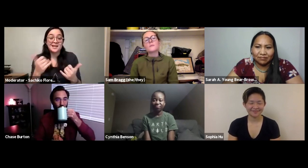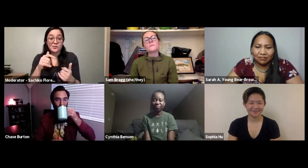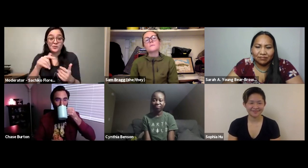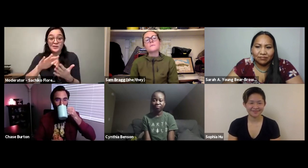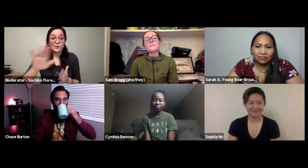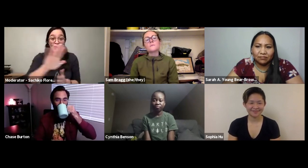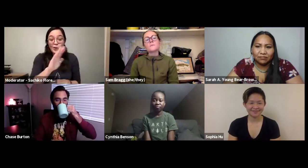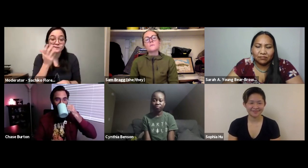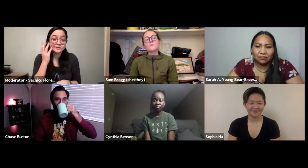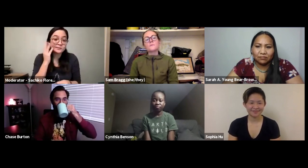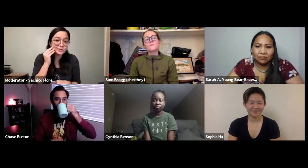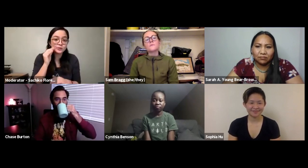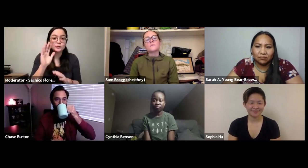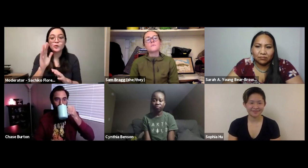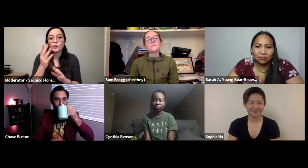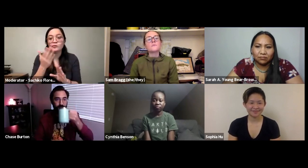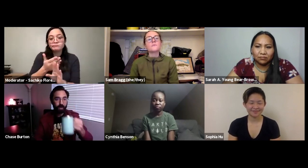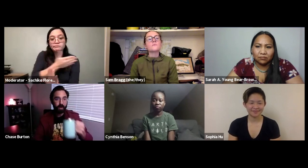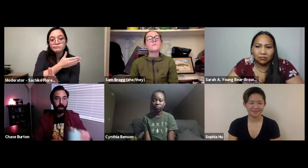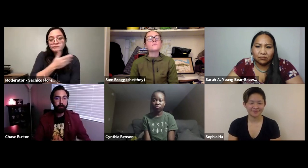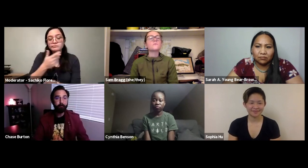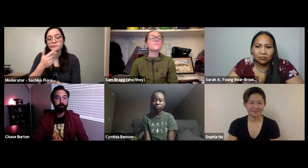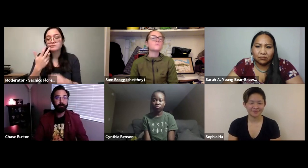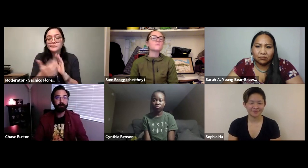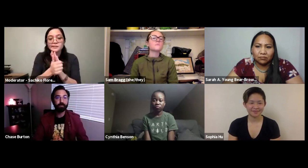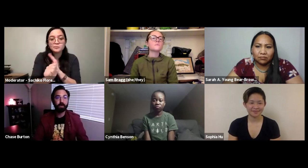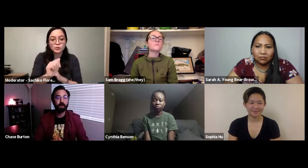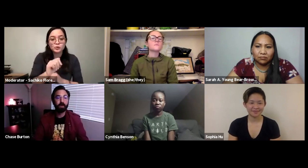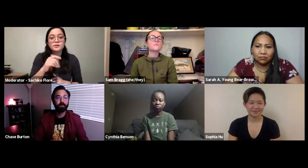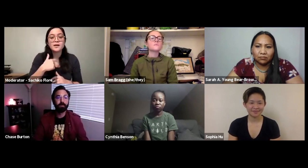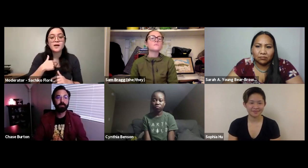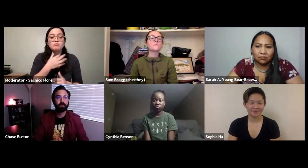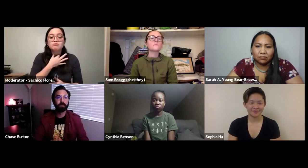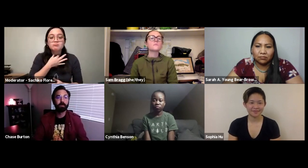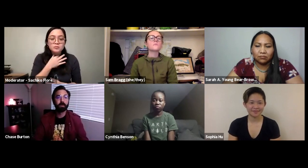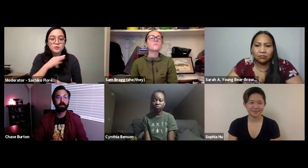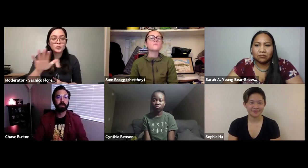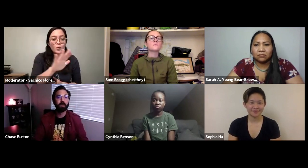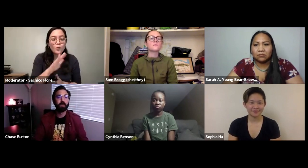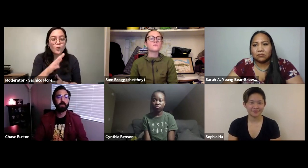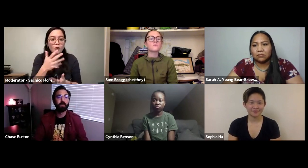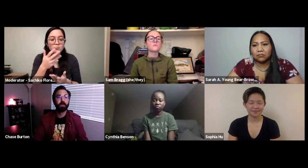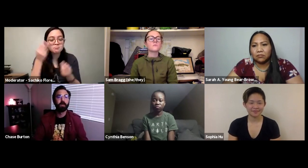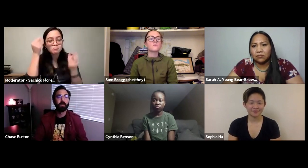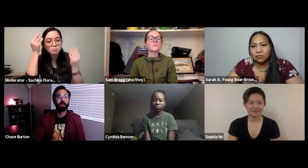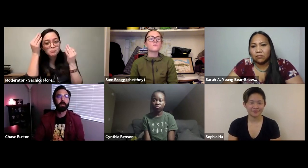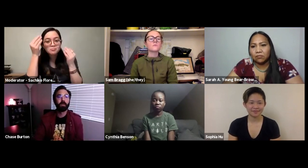nice to see the diversity in our panel. So now that we've talked about our experiences